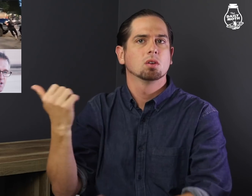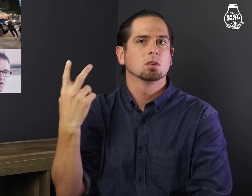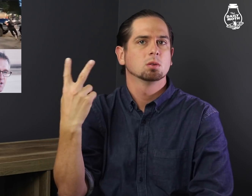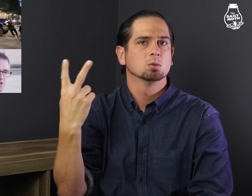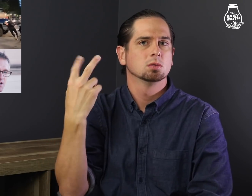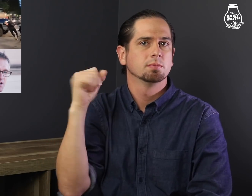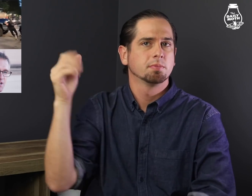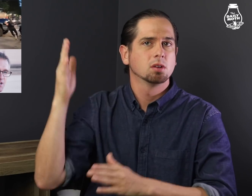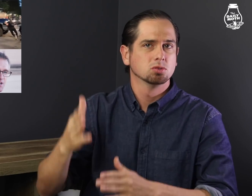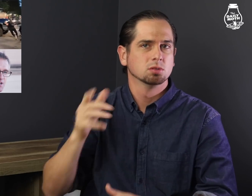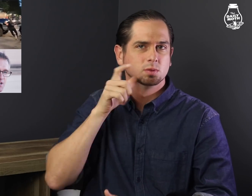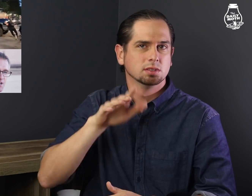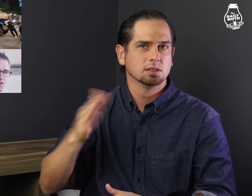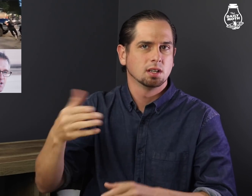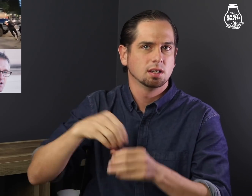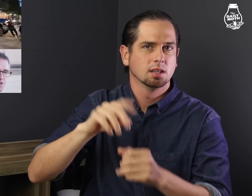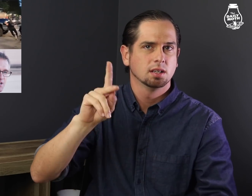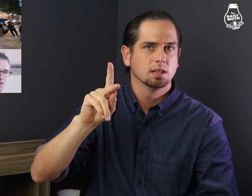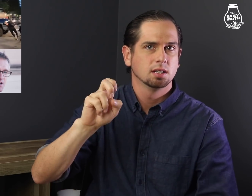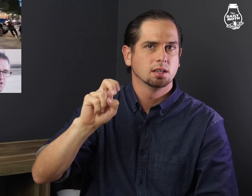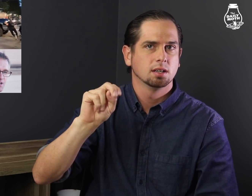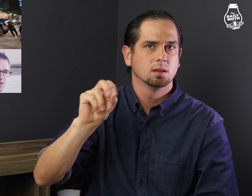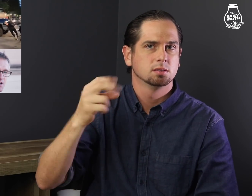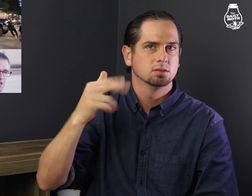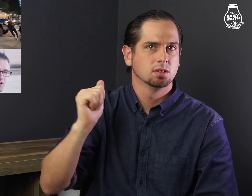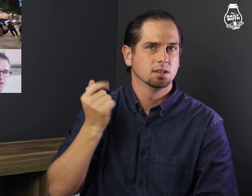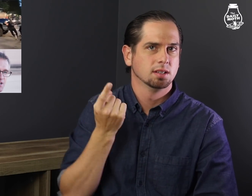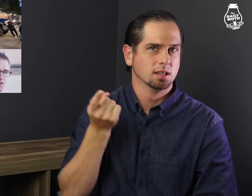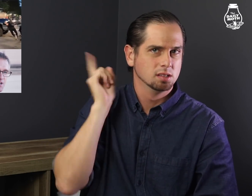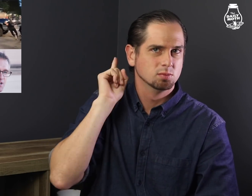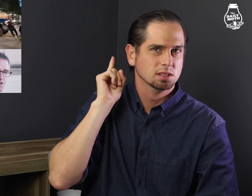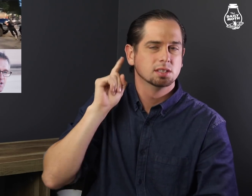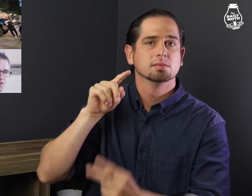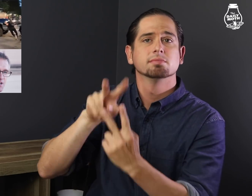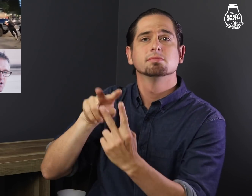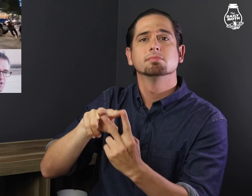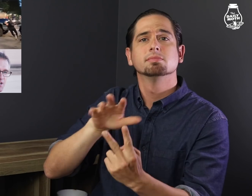the two protesters who died in Kenosha last week -